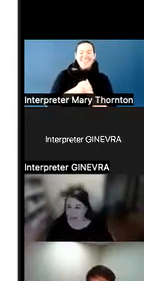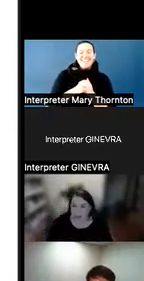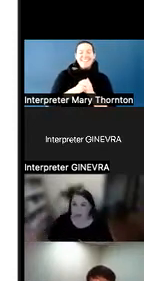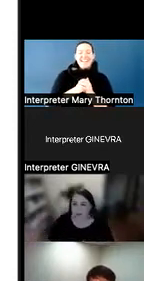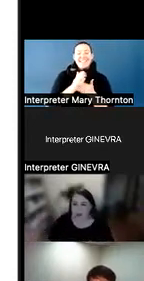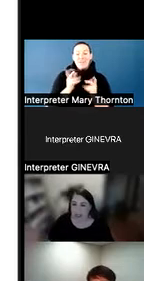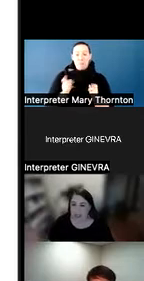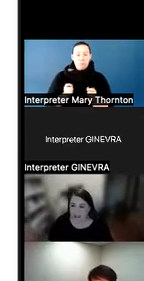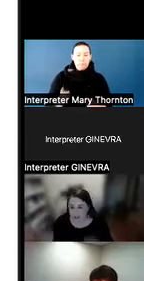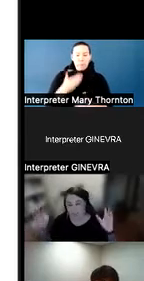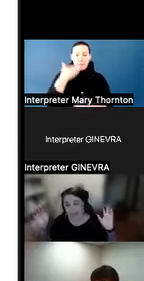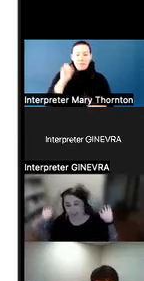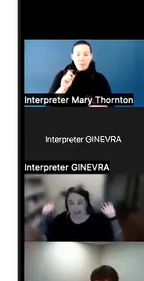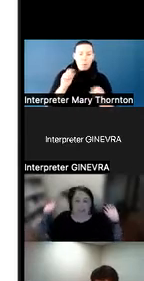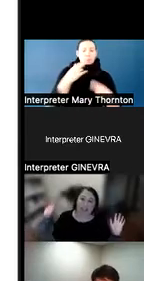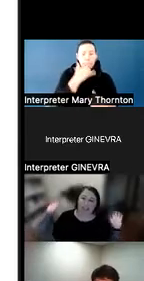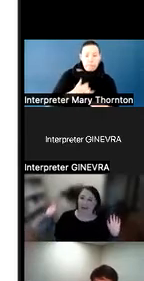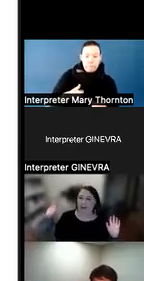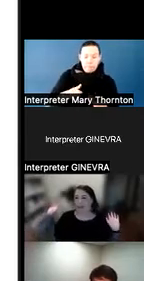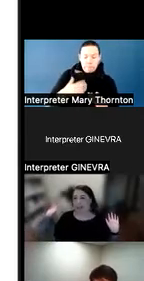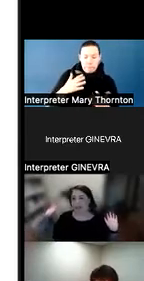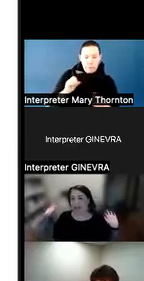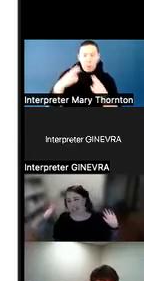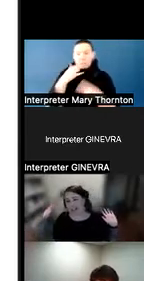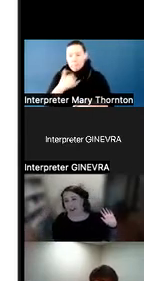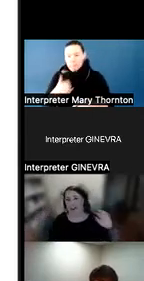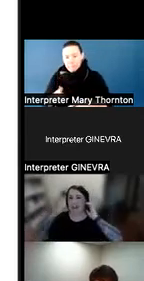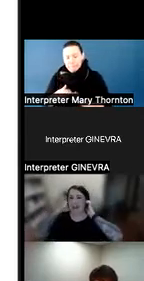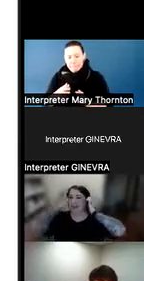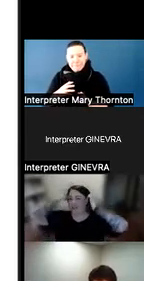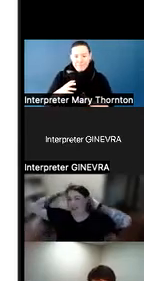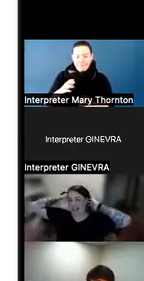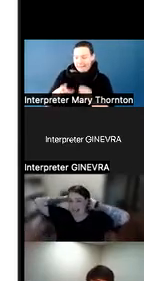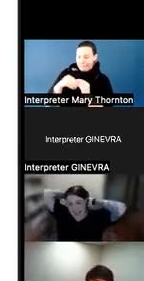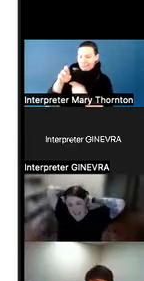do their best, and go, ooh, I missed-- I made a mistake. I did an R, and that's OK.